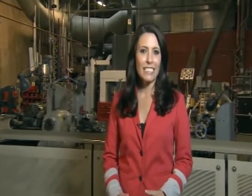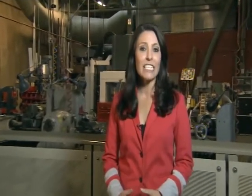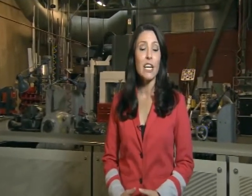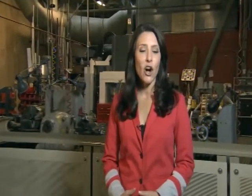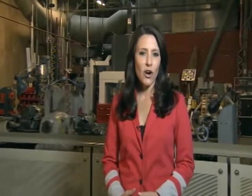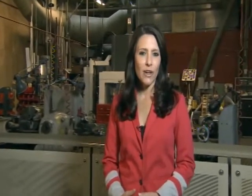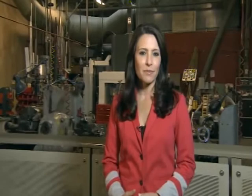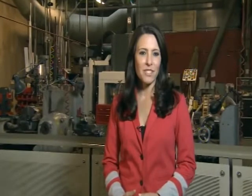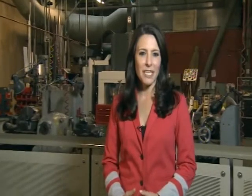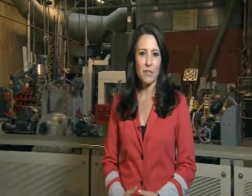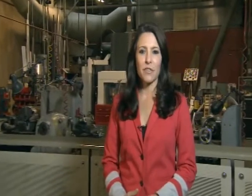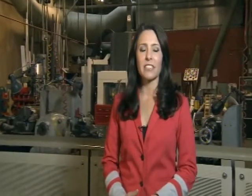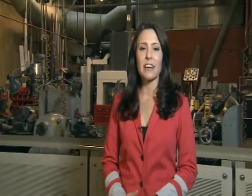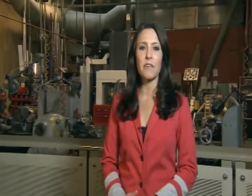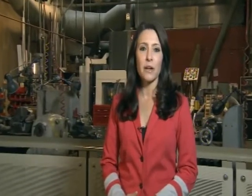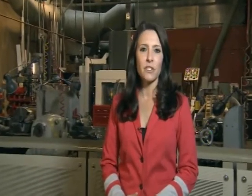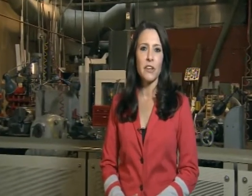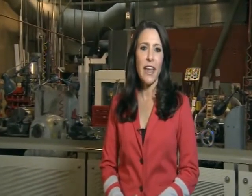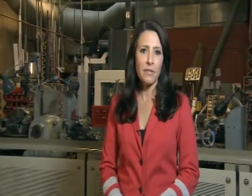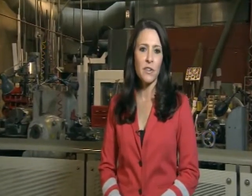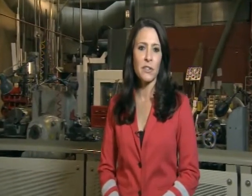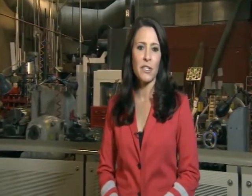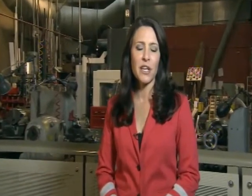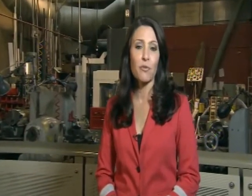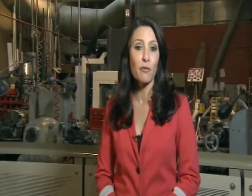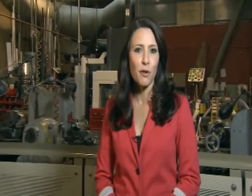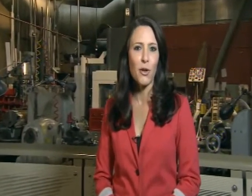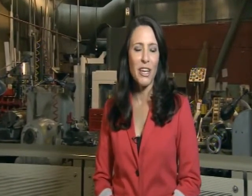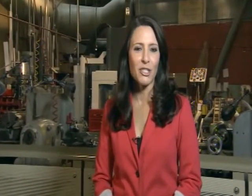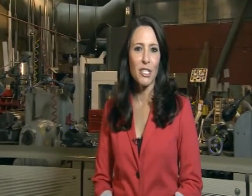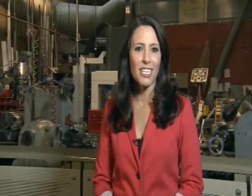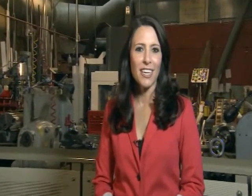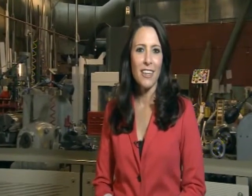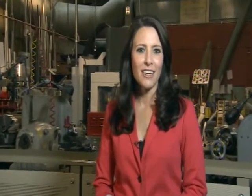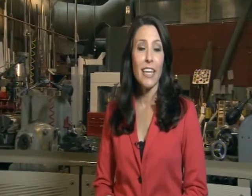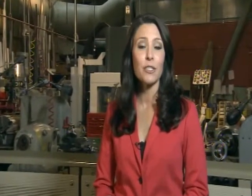DCARA (Deaf Counseling Advocacy and Referral Agency)